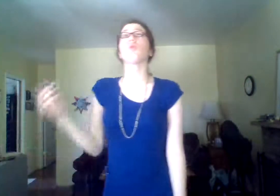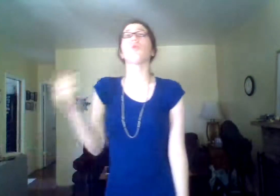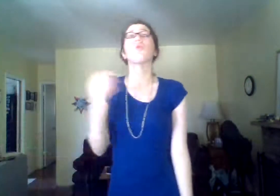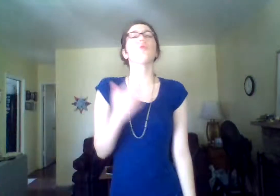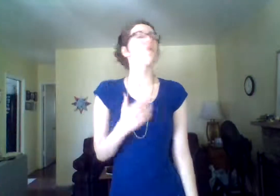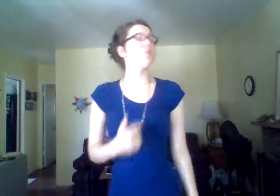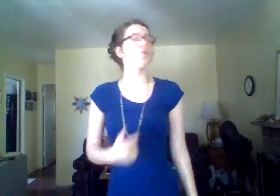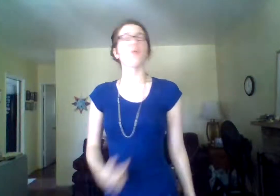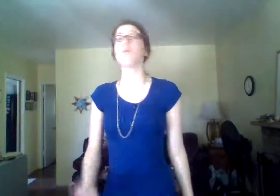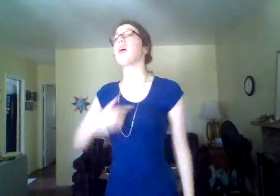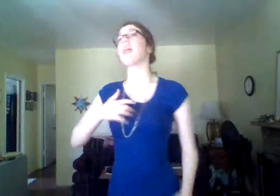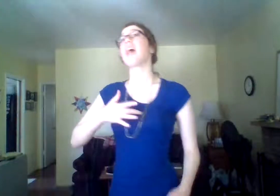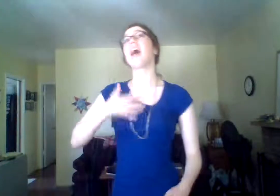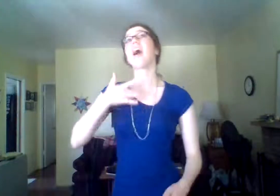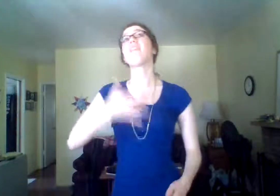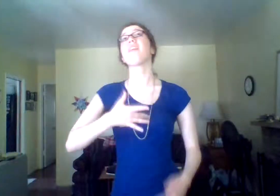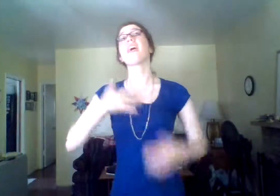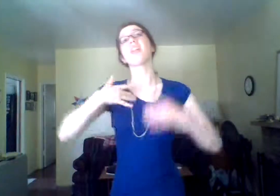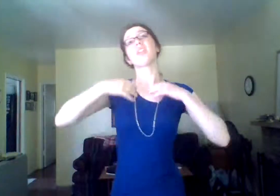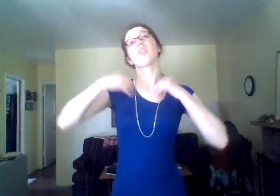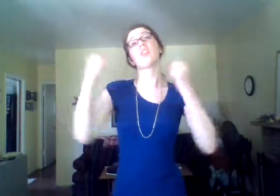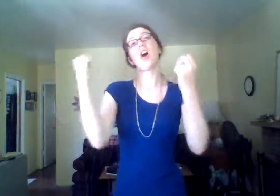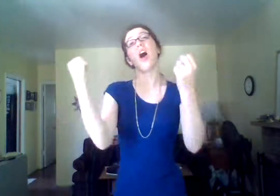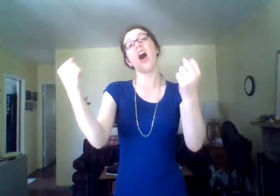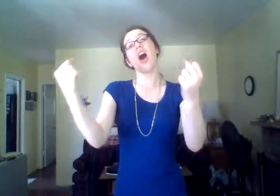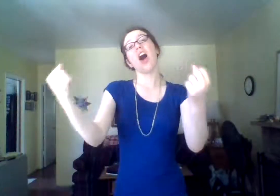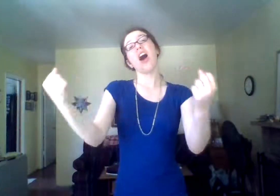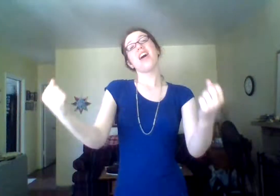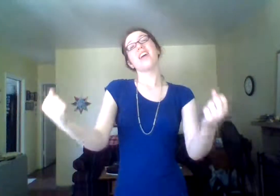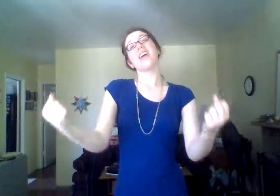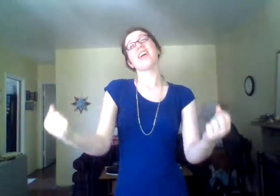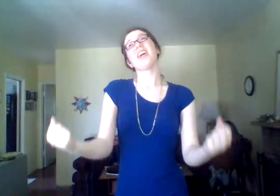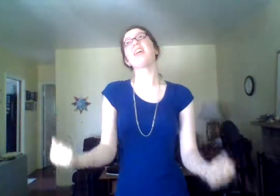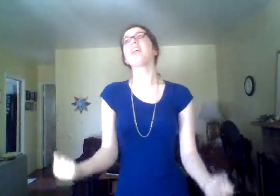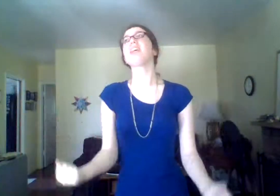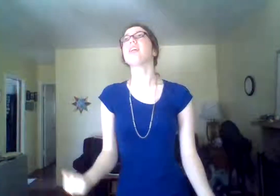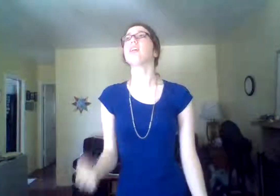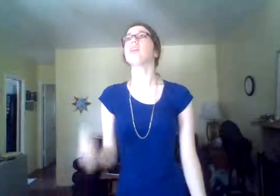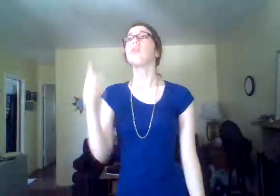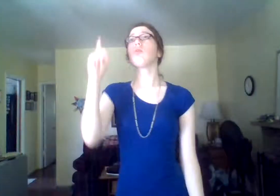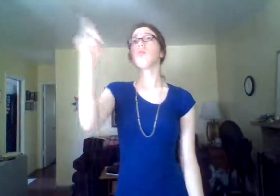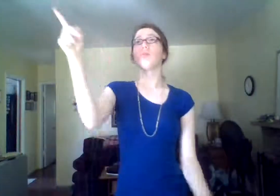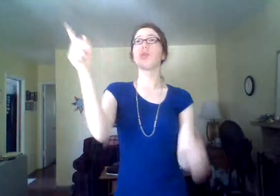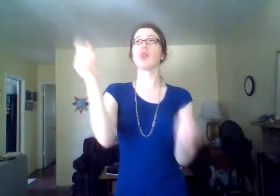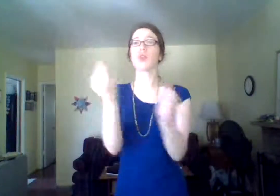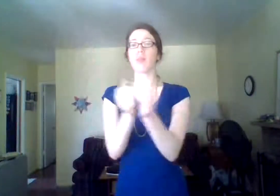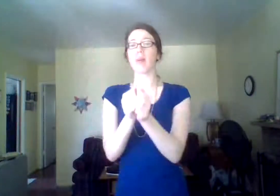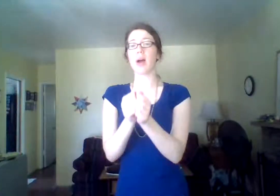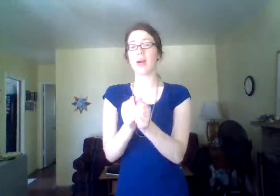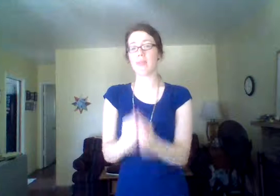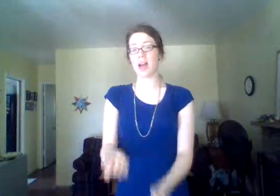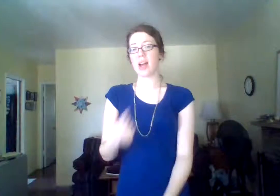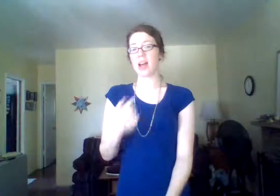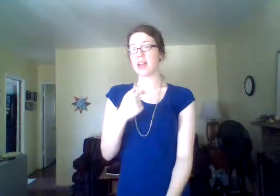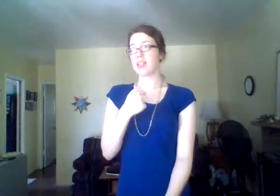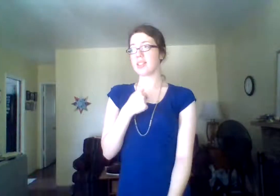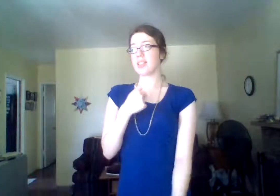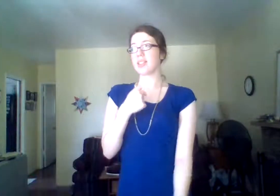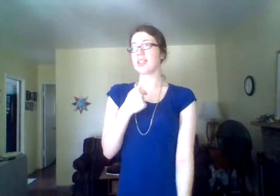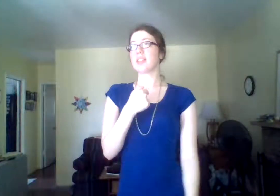I FEEL STRONG YOU WITH ME.